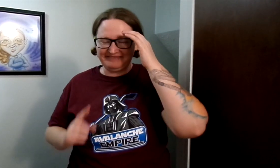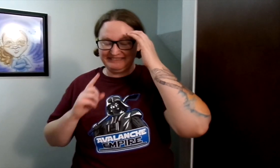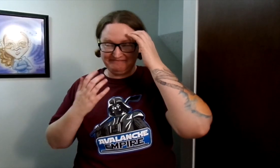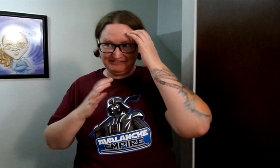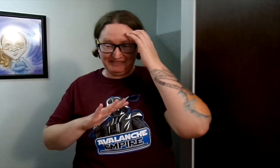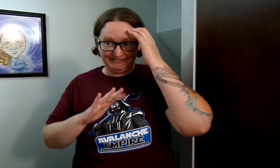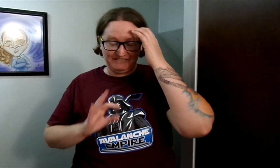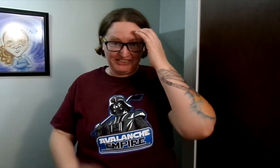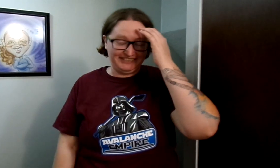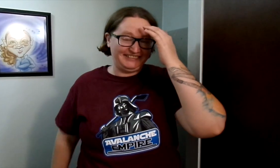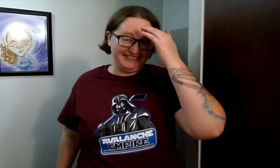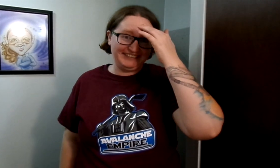It was just very stressful.